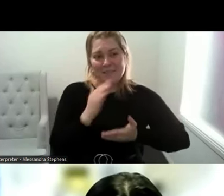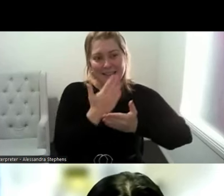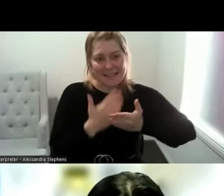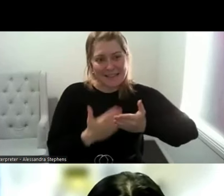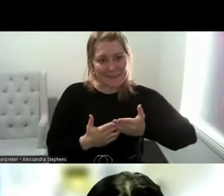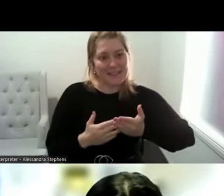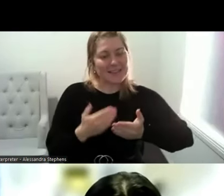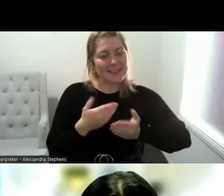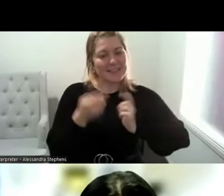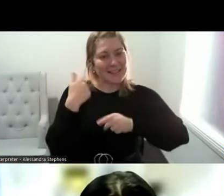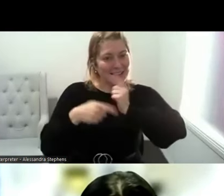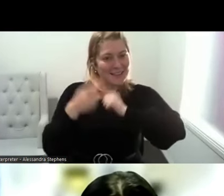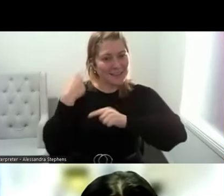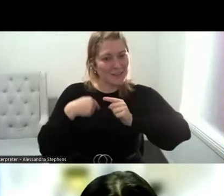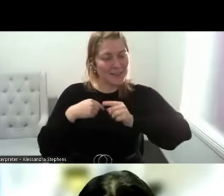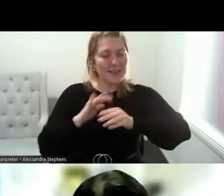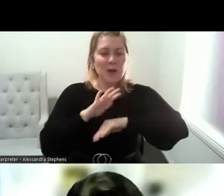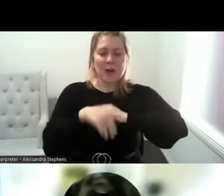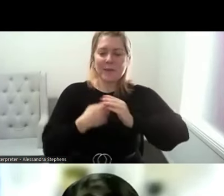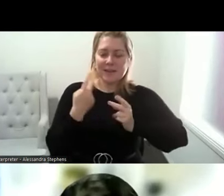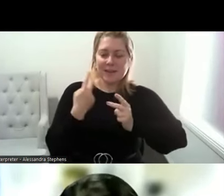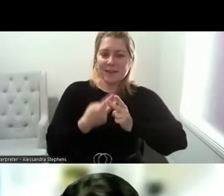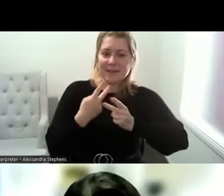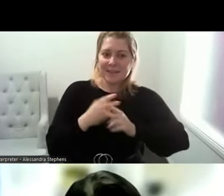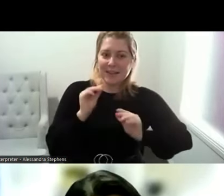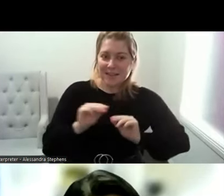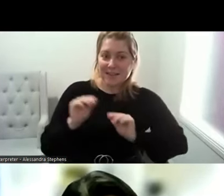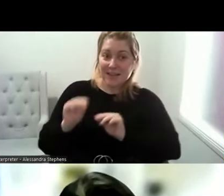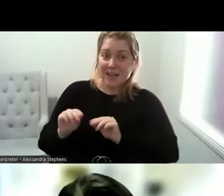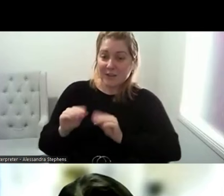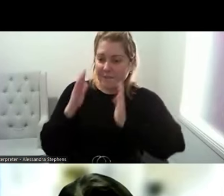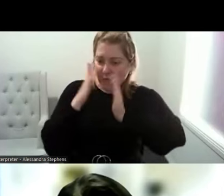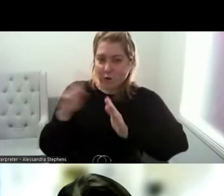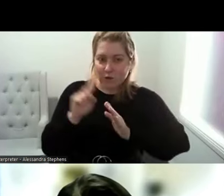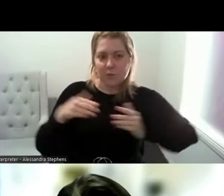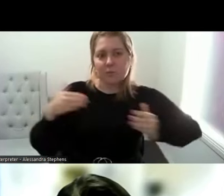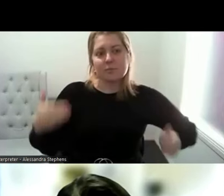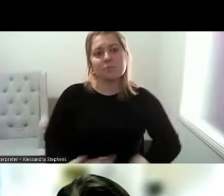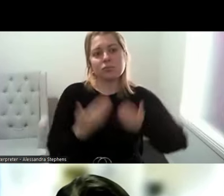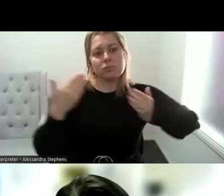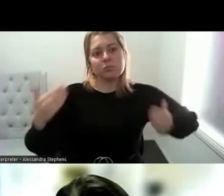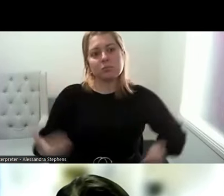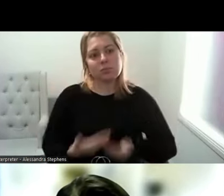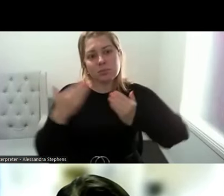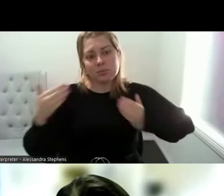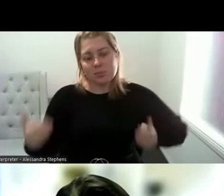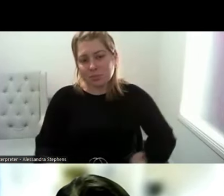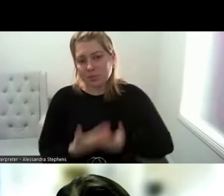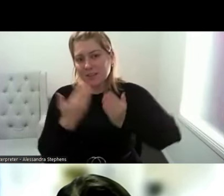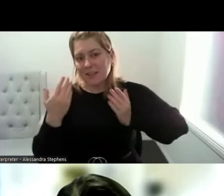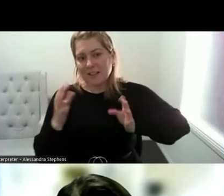sex education. Focusing on reproductive anatomy. Rather than addressing the topics related to